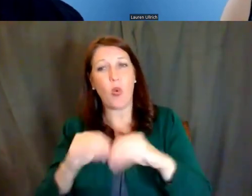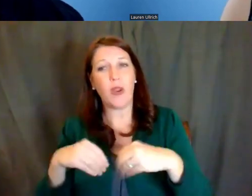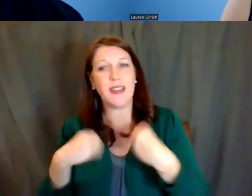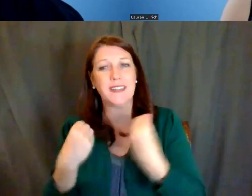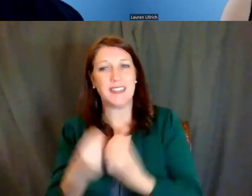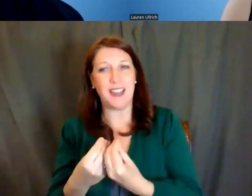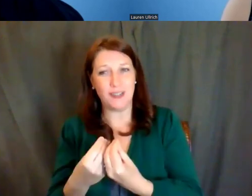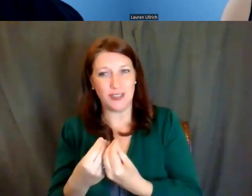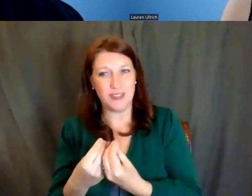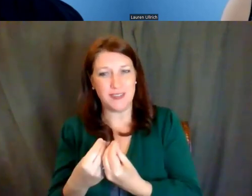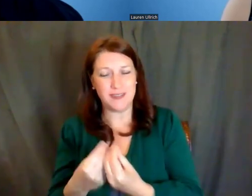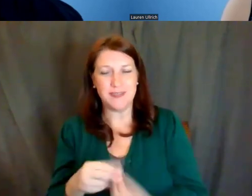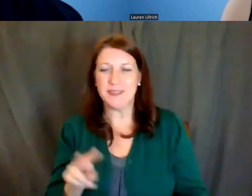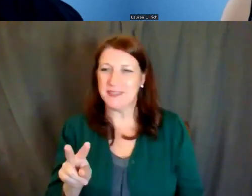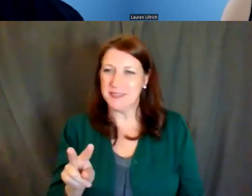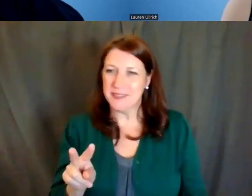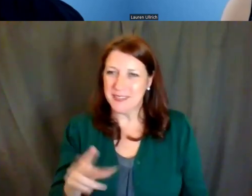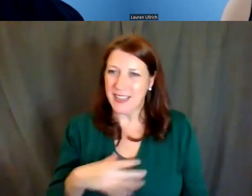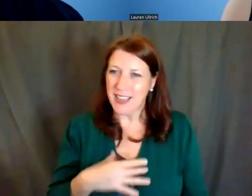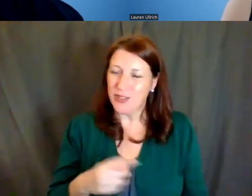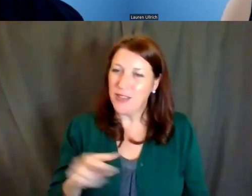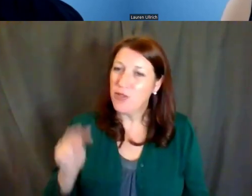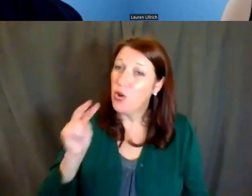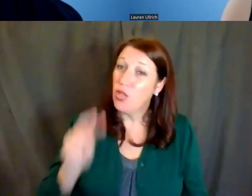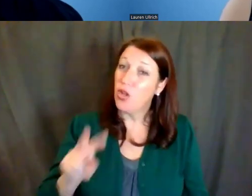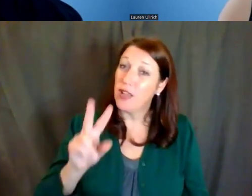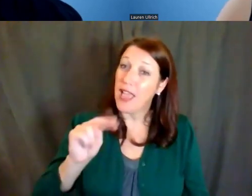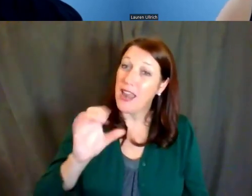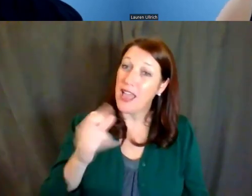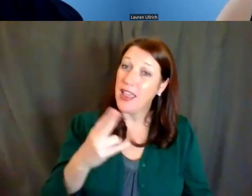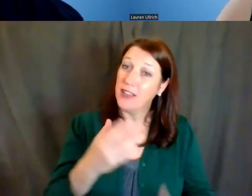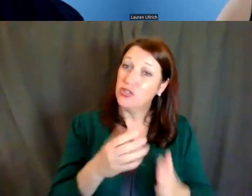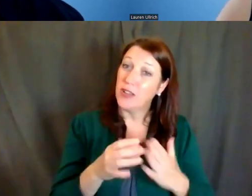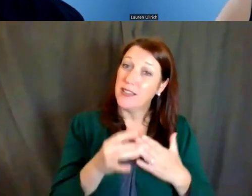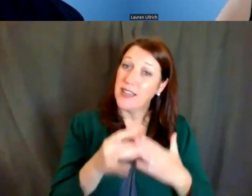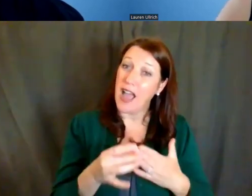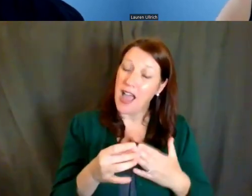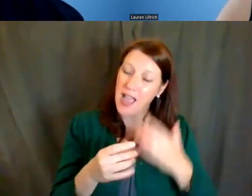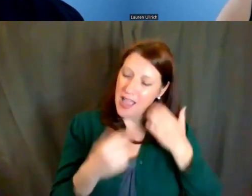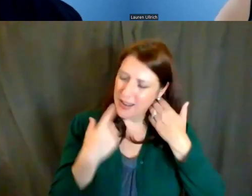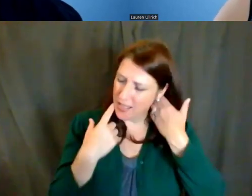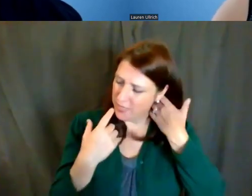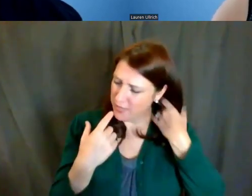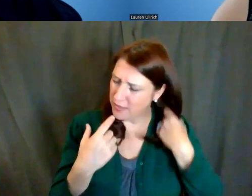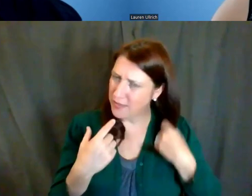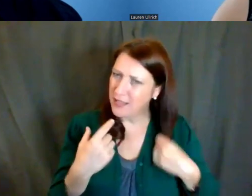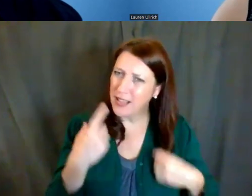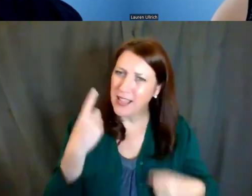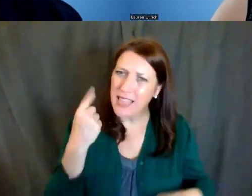It's interesting to note, if you look in the NIH Guide prior to, I think, maybe last year or the year before,